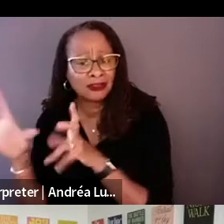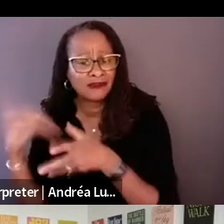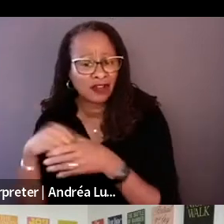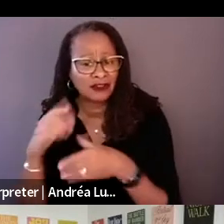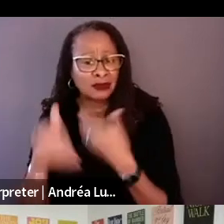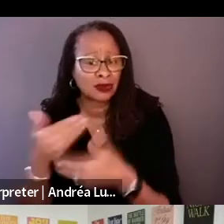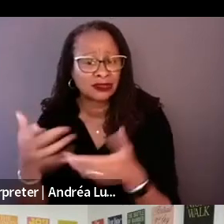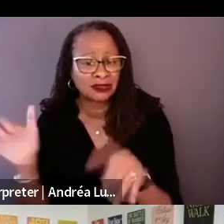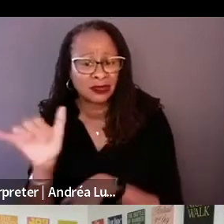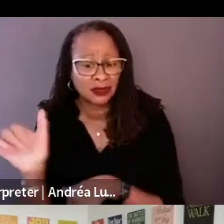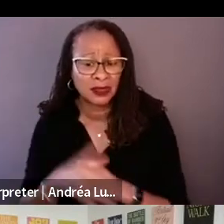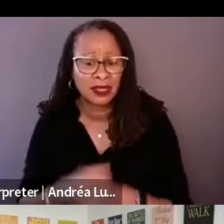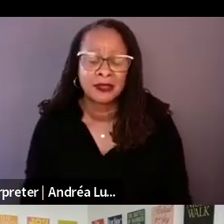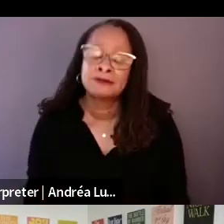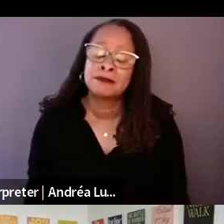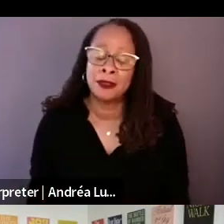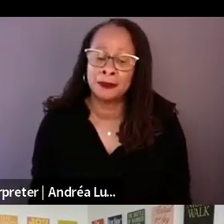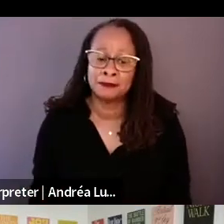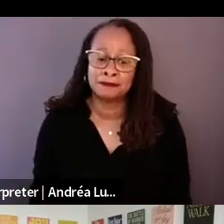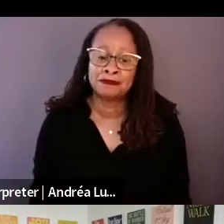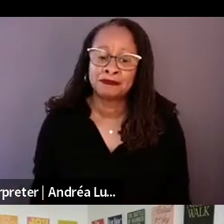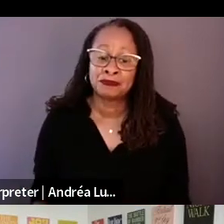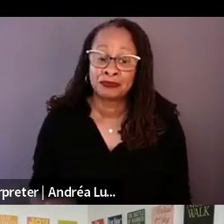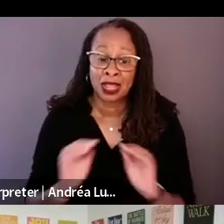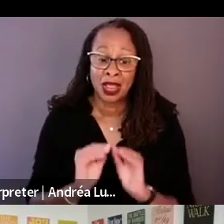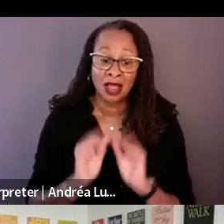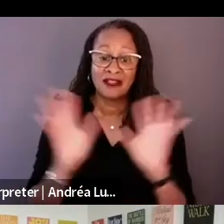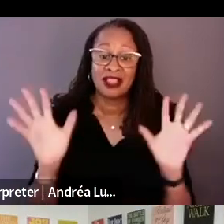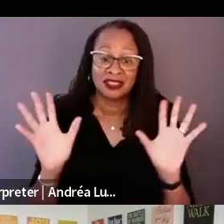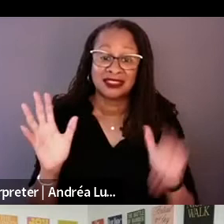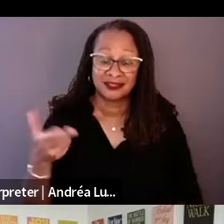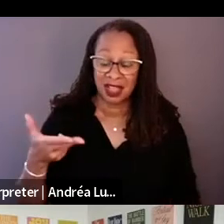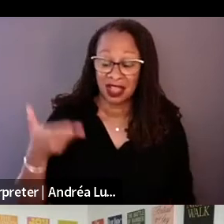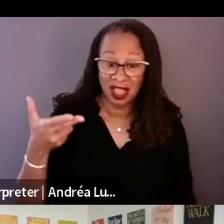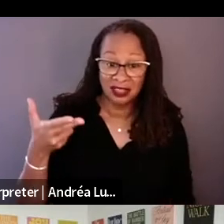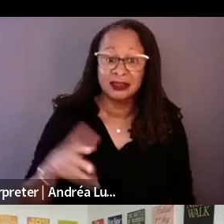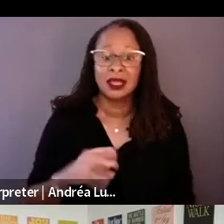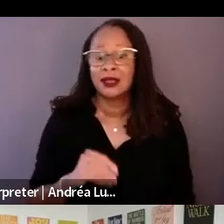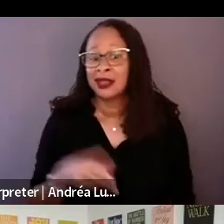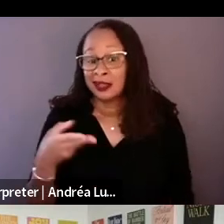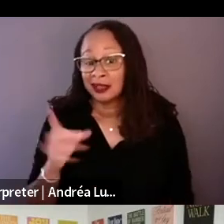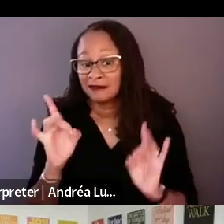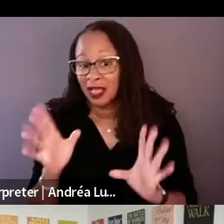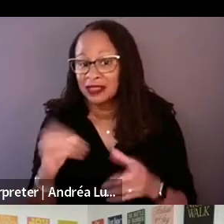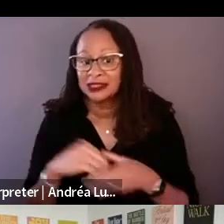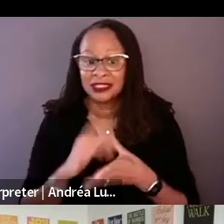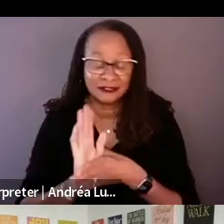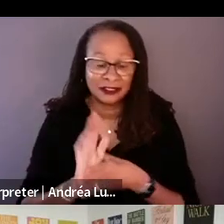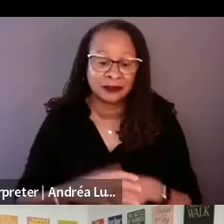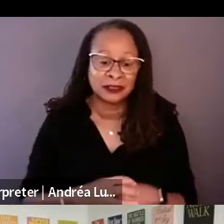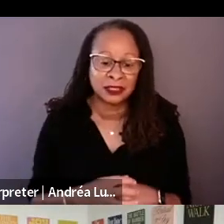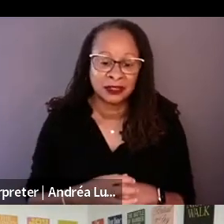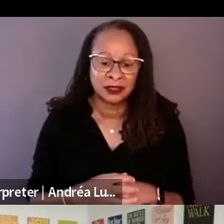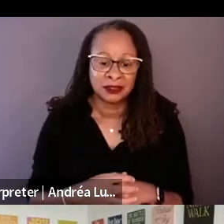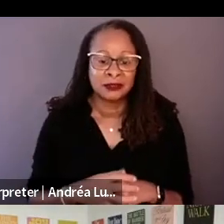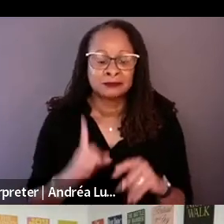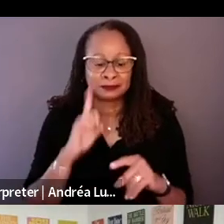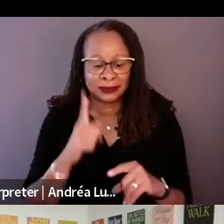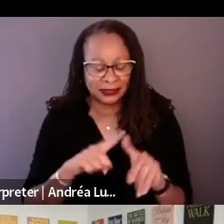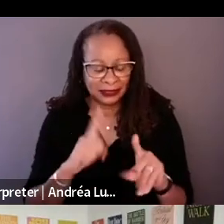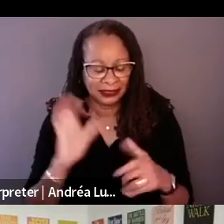There's a lot of gun and gun violence in the film, but it seemed to be about much more than that --